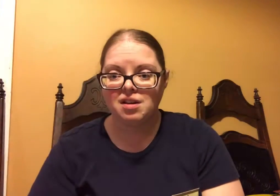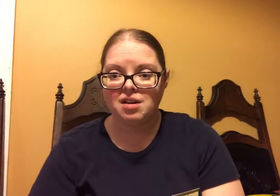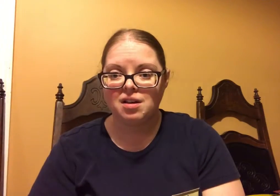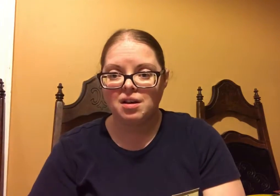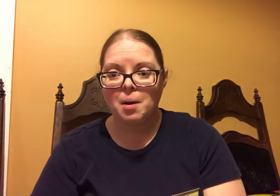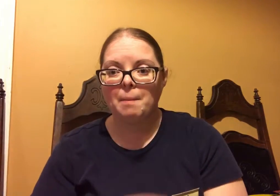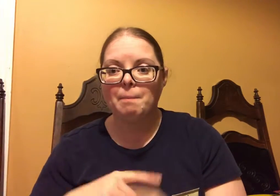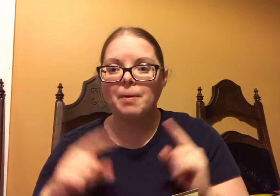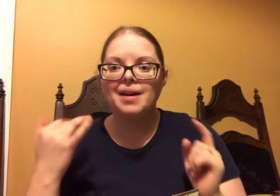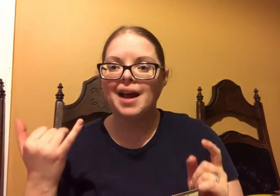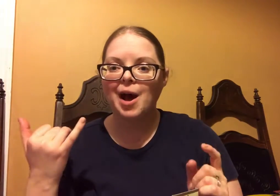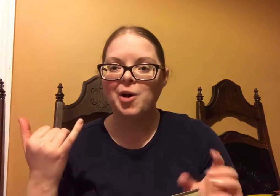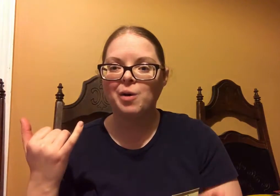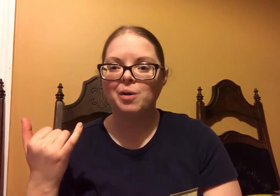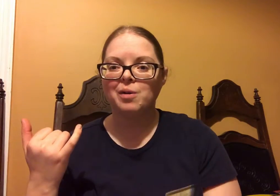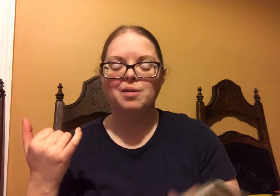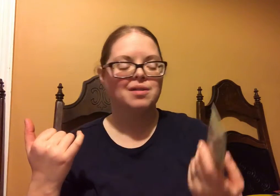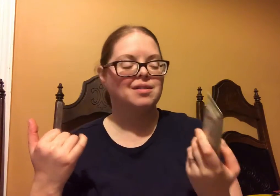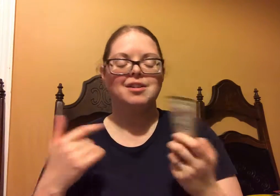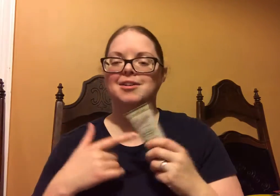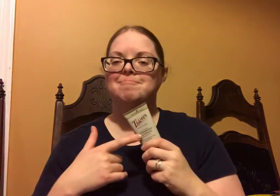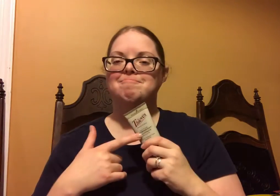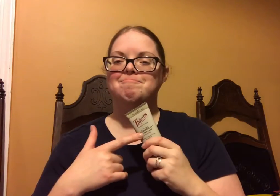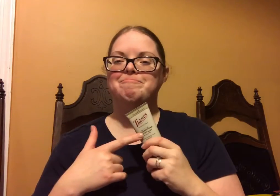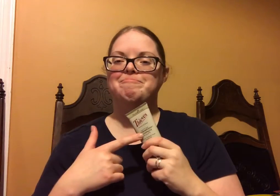I just hate brushing my teeth, I just hate it.